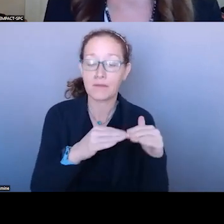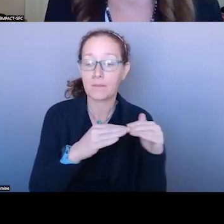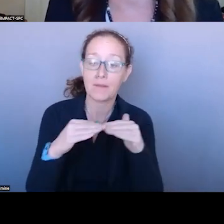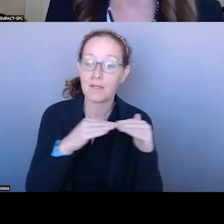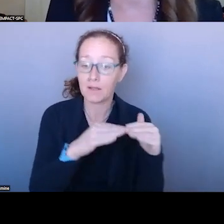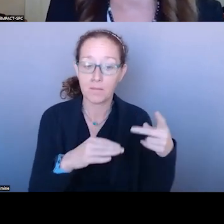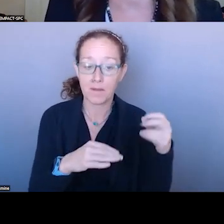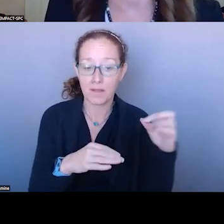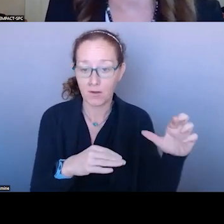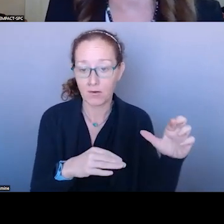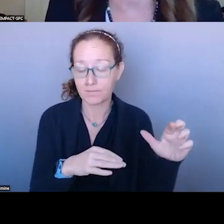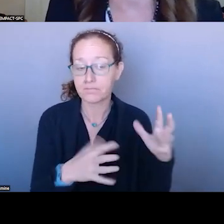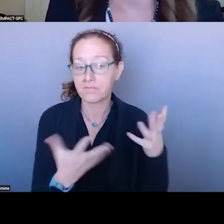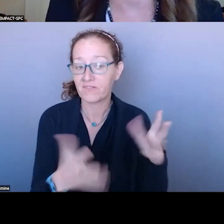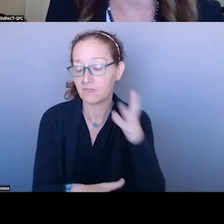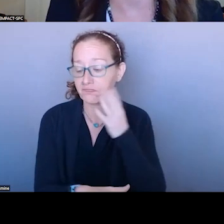TO THE POPULATION BEING SERVED.